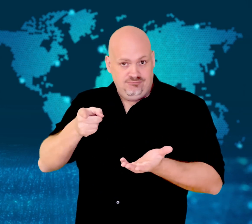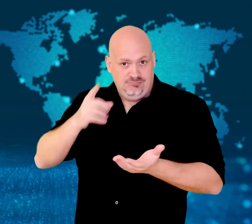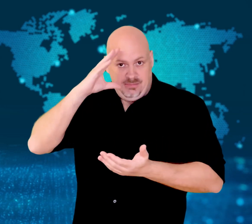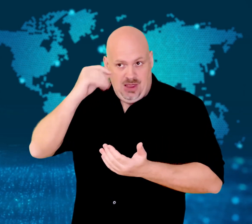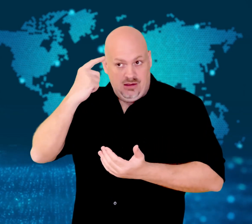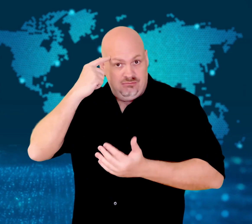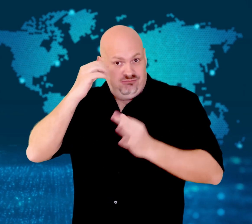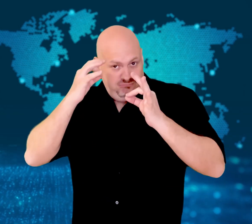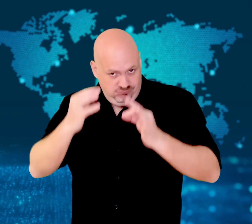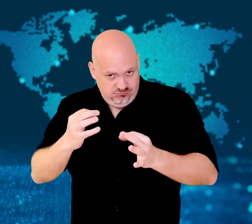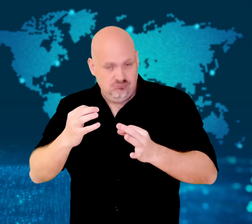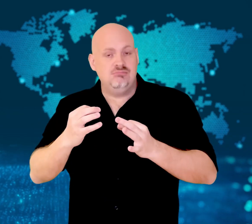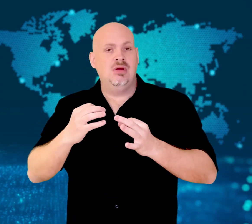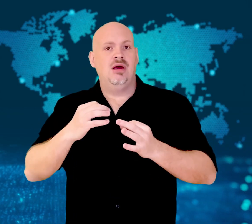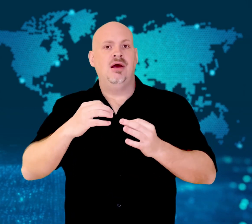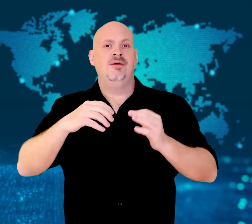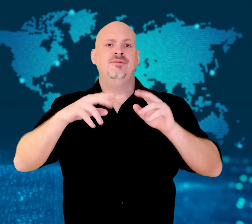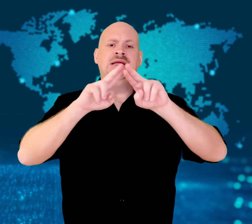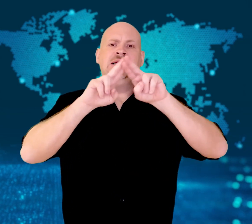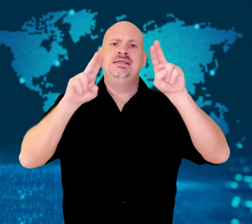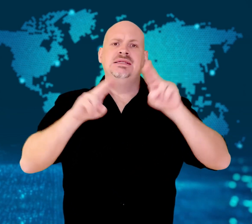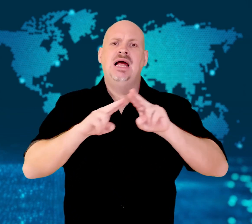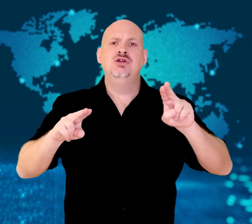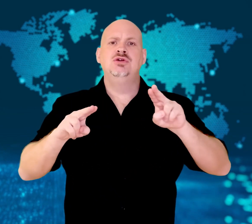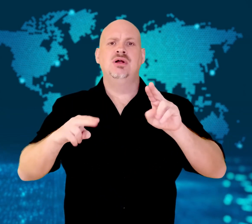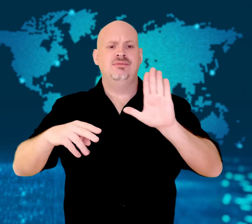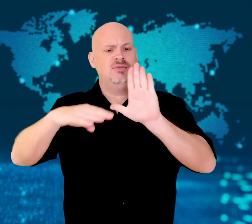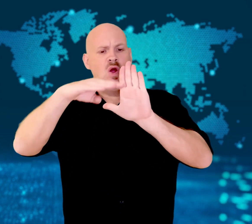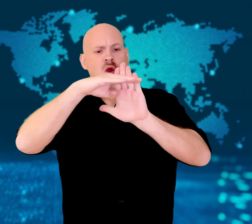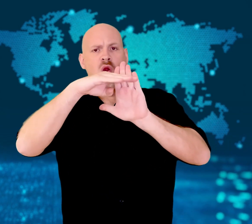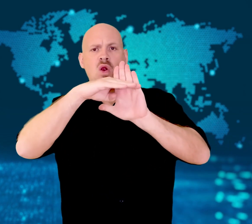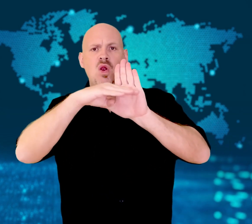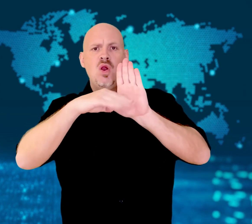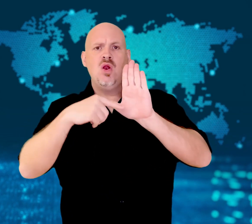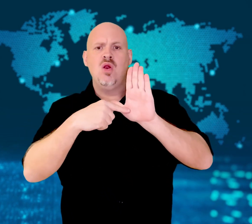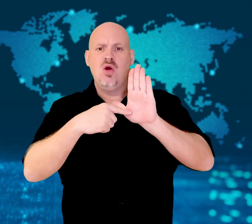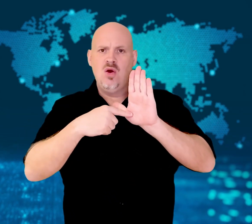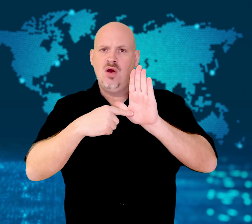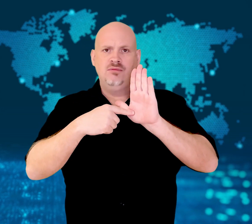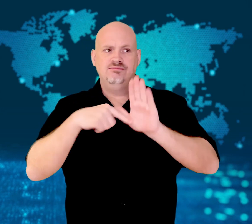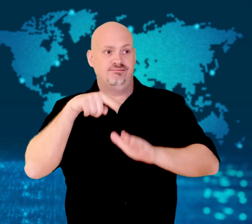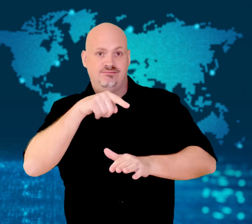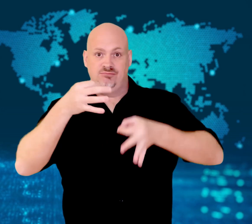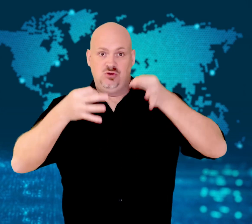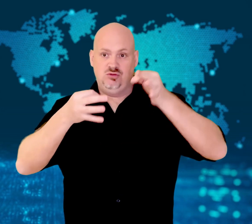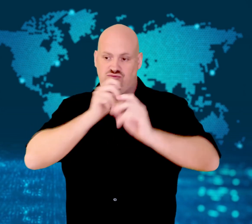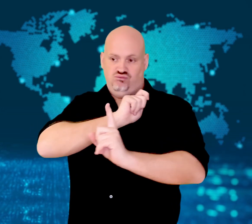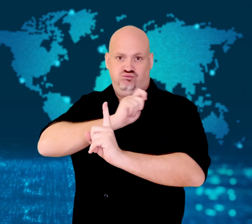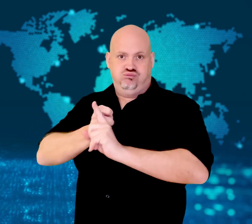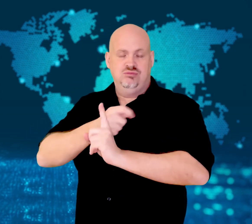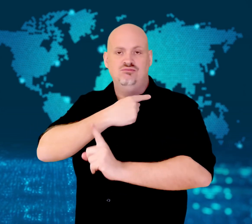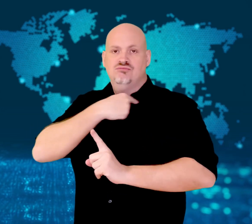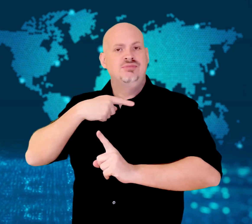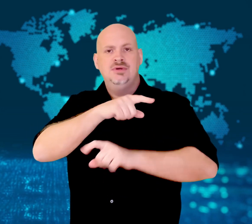saying that international law does not apply when there is